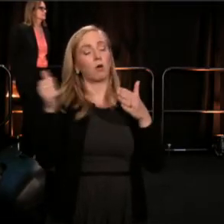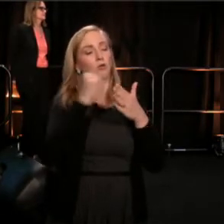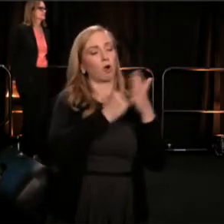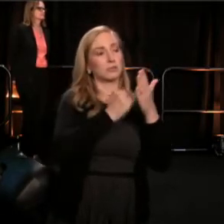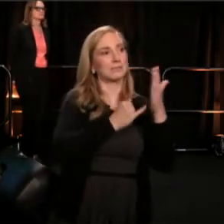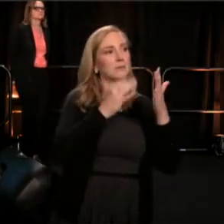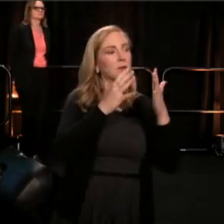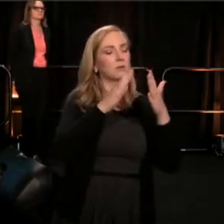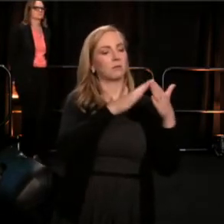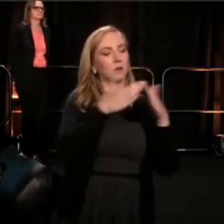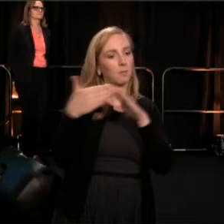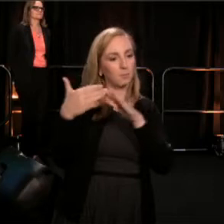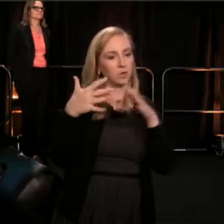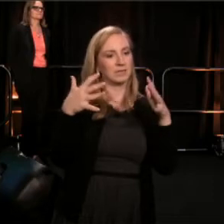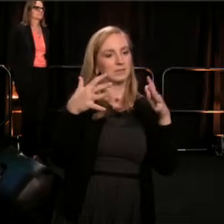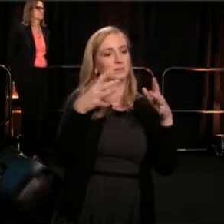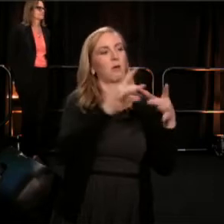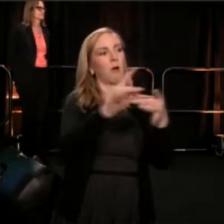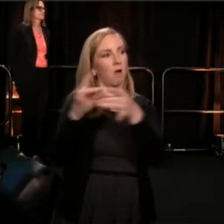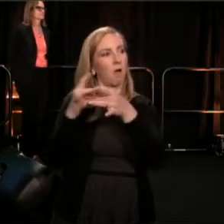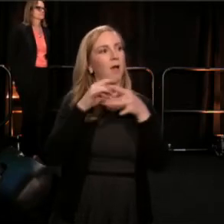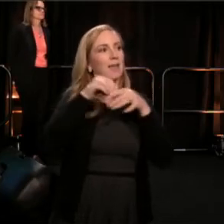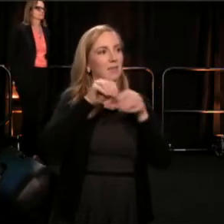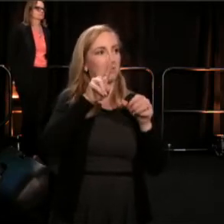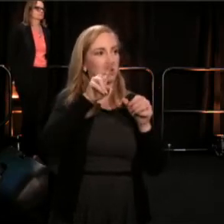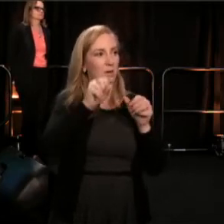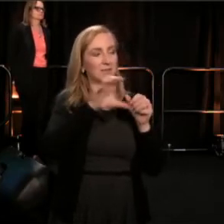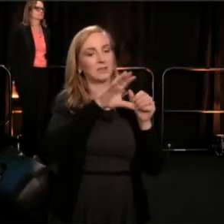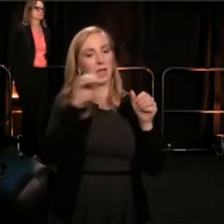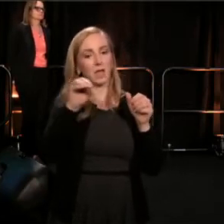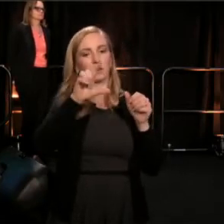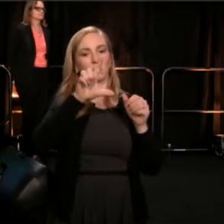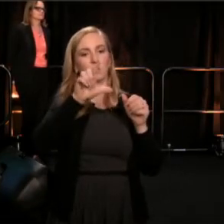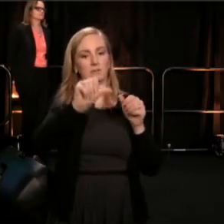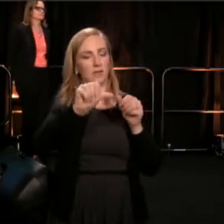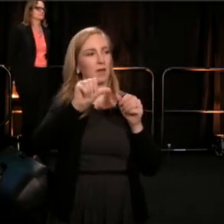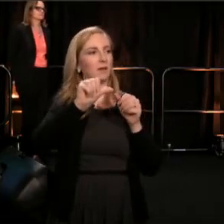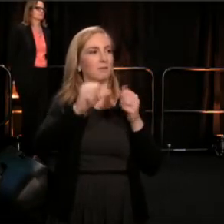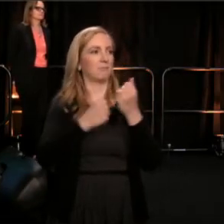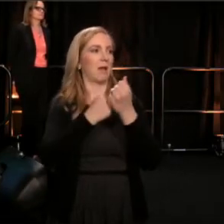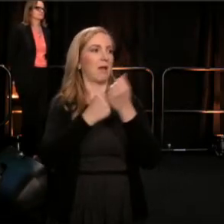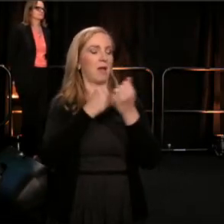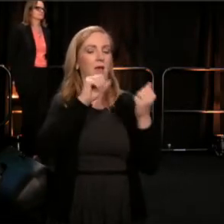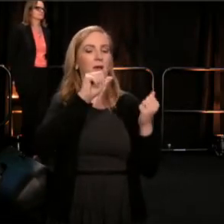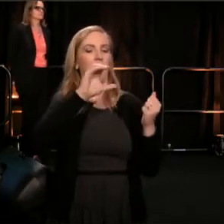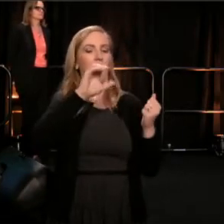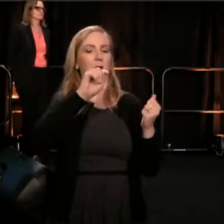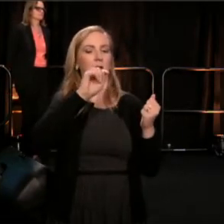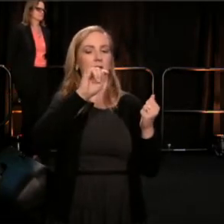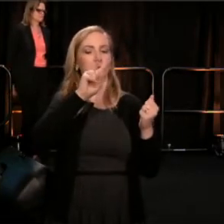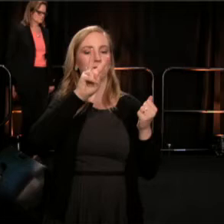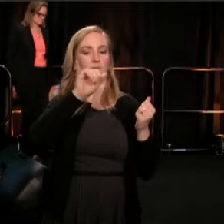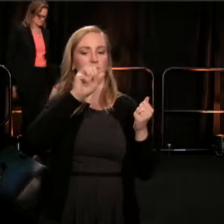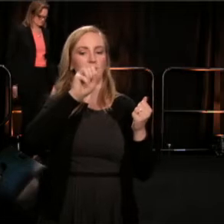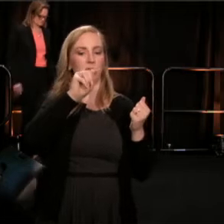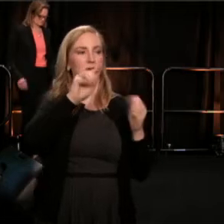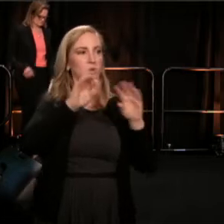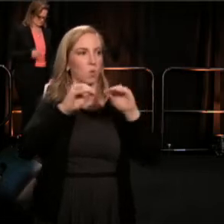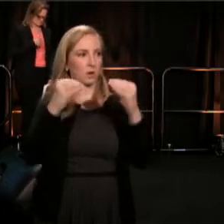and Louisiana Activist Organizations. And after 2005, in partnership with alternate routes,